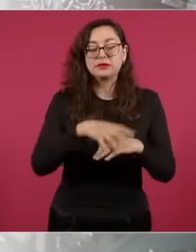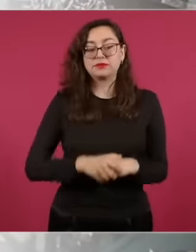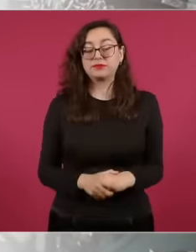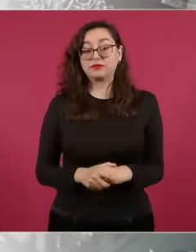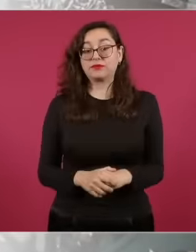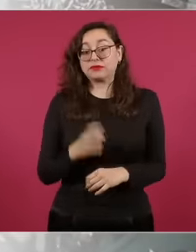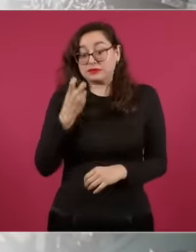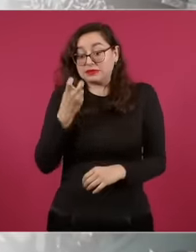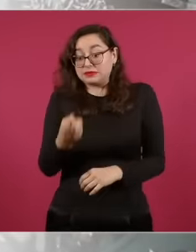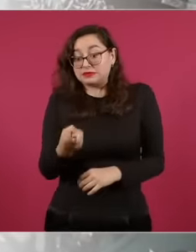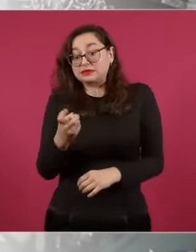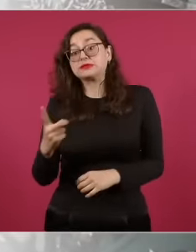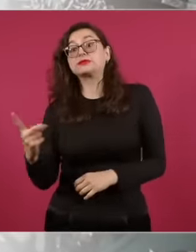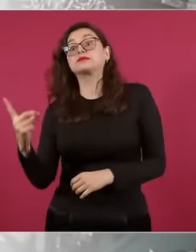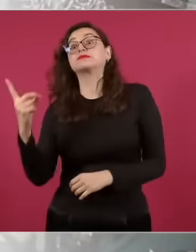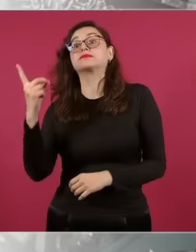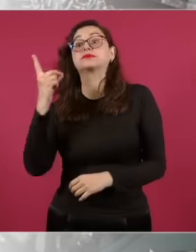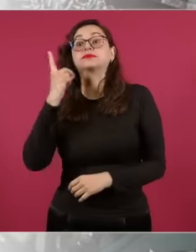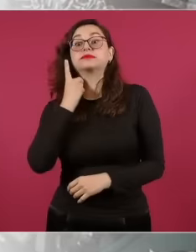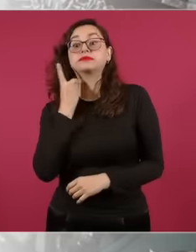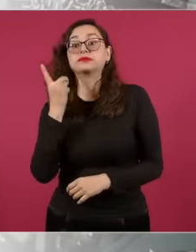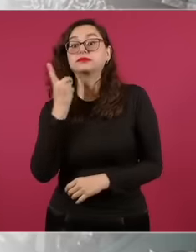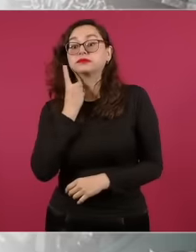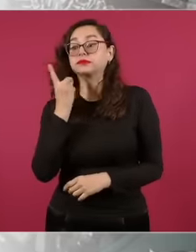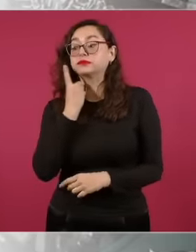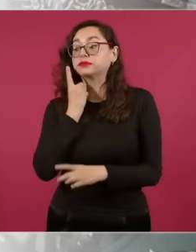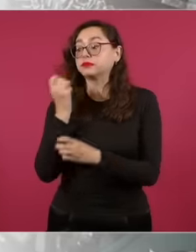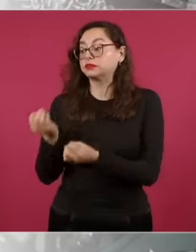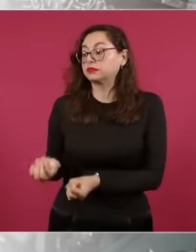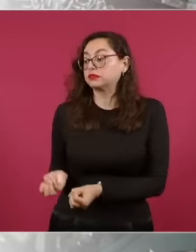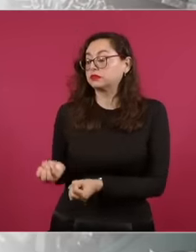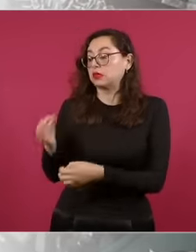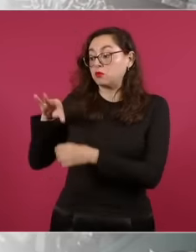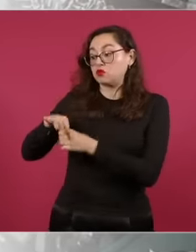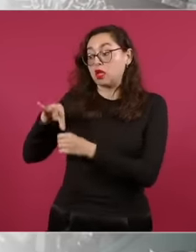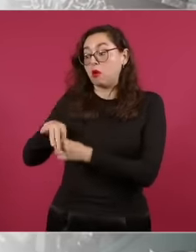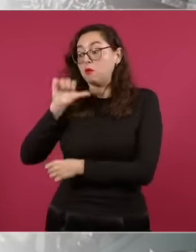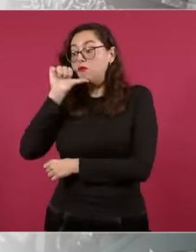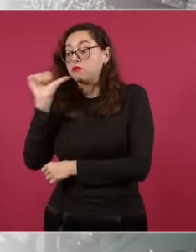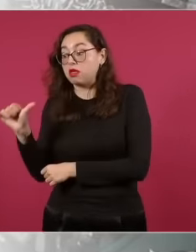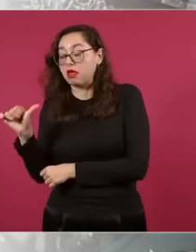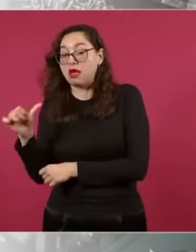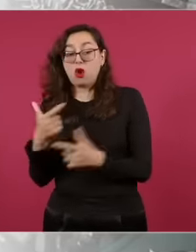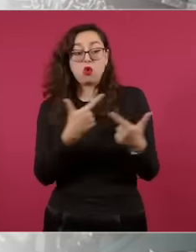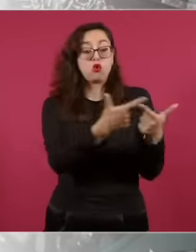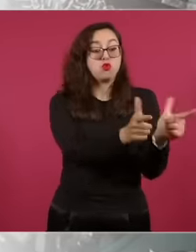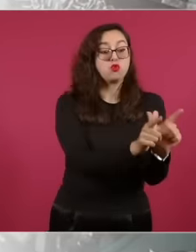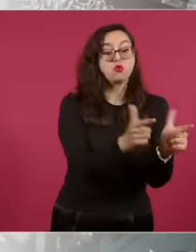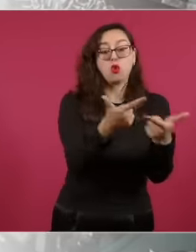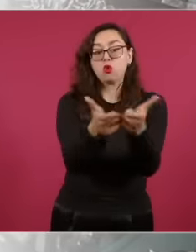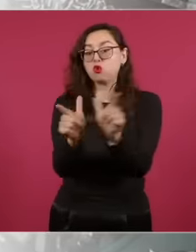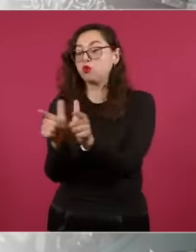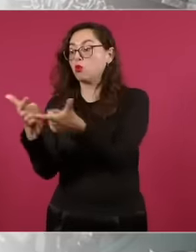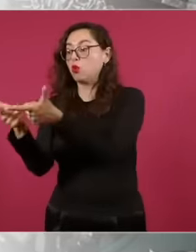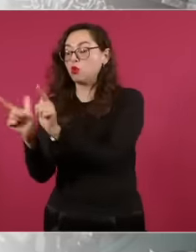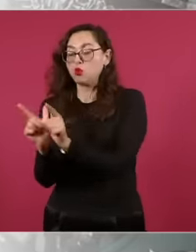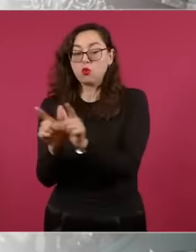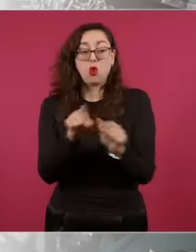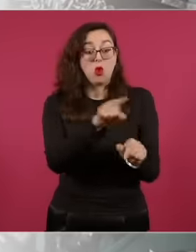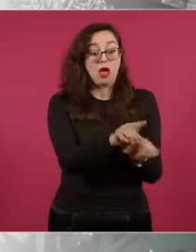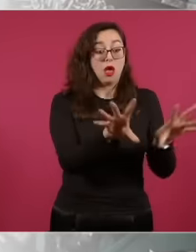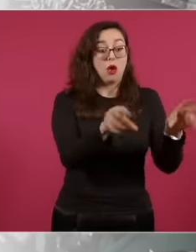of deputies that will be assigned to each political party by dividing its total vote by